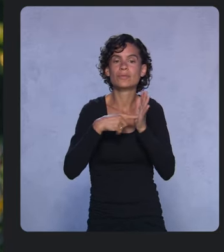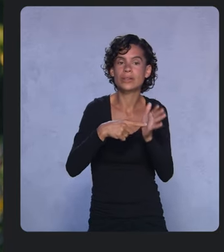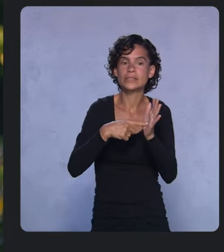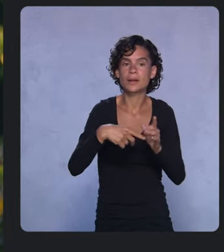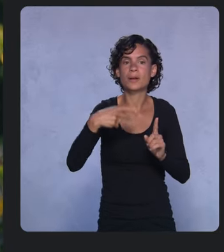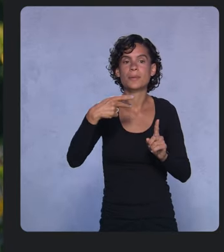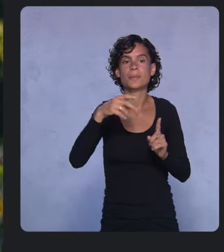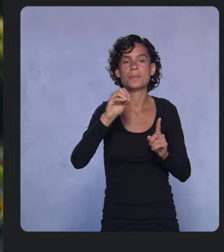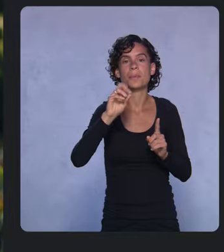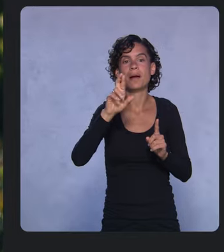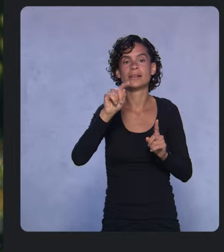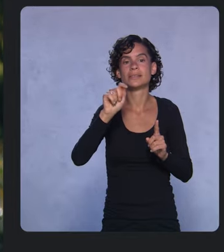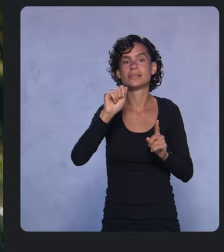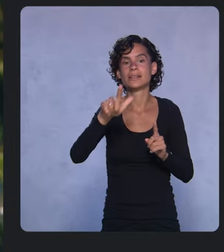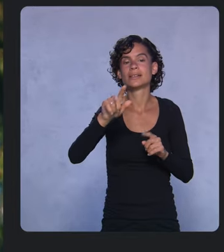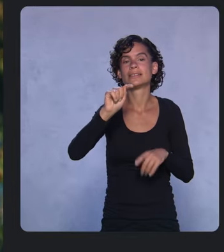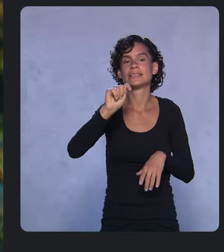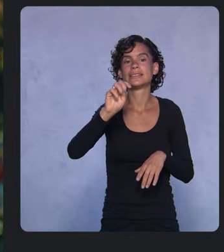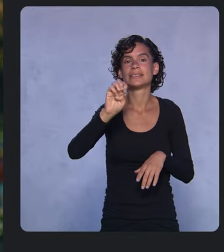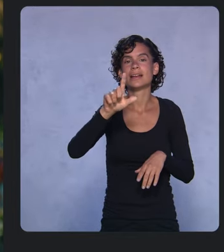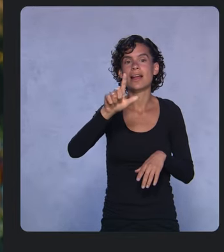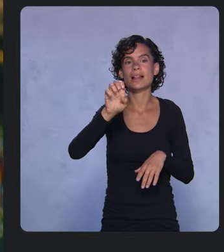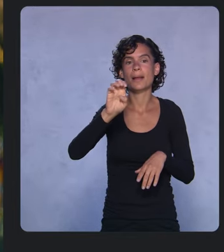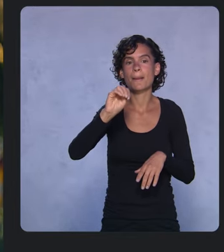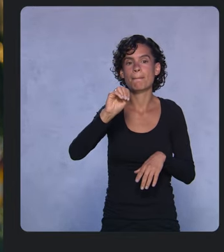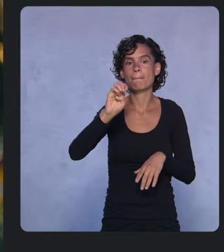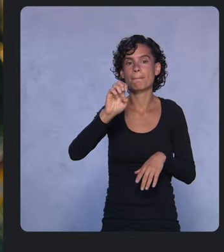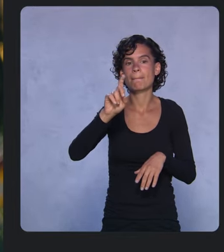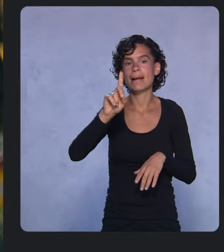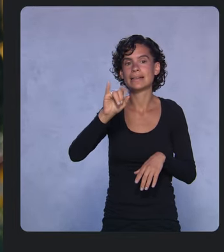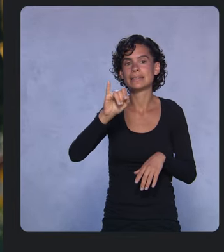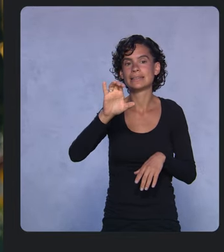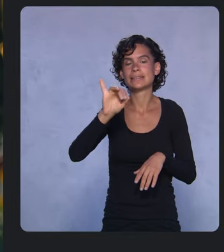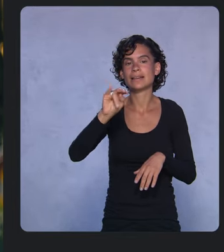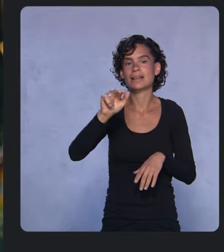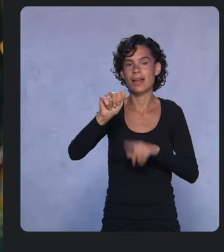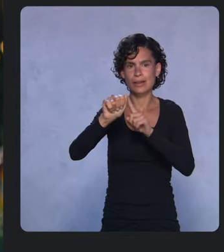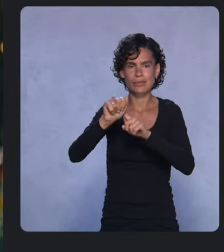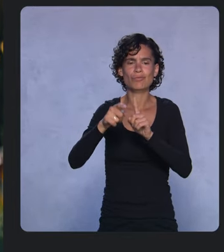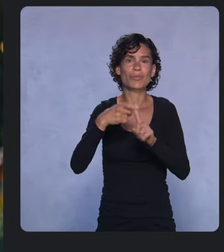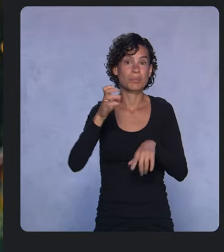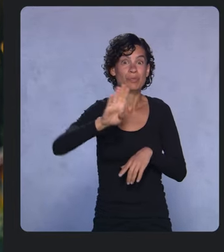used Vertex AI and its model validation features to scan thousands of ECGs